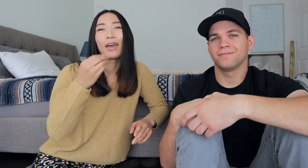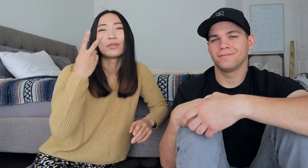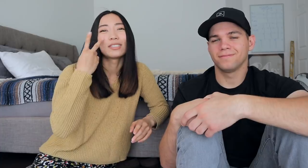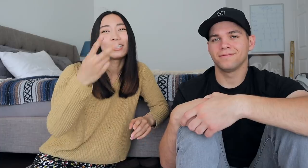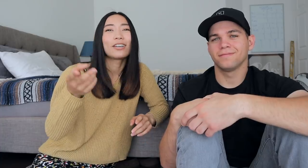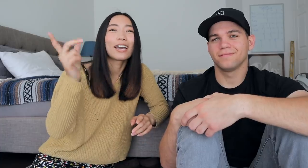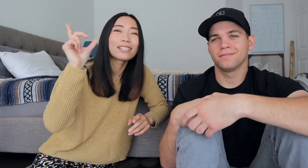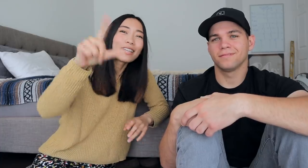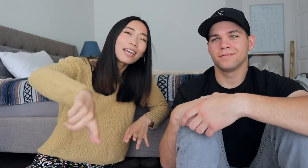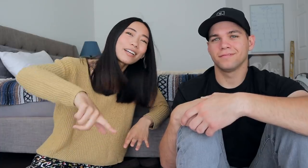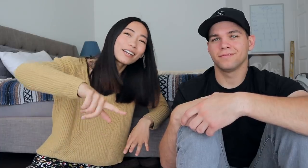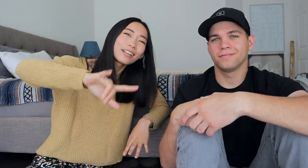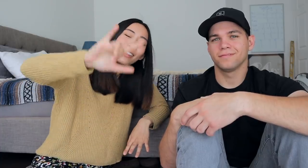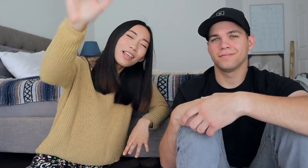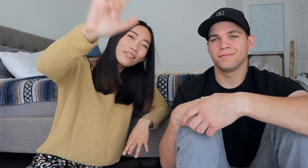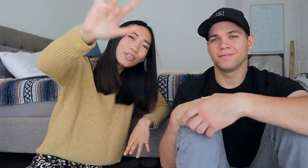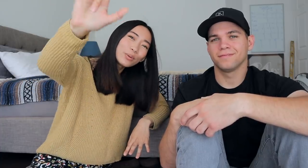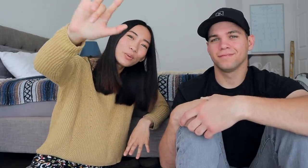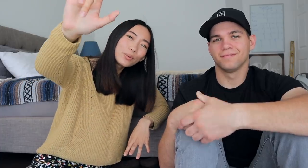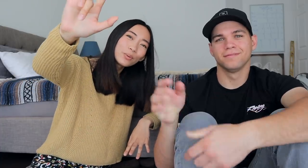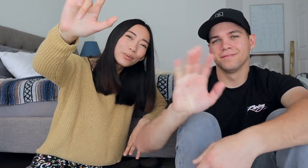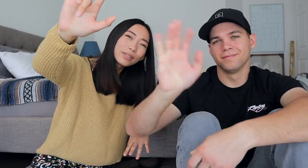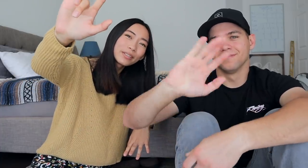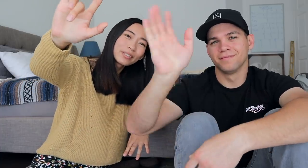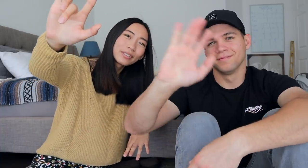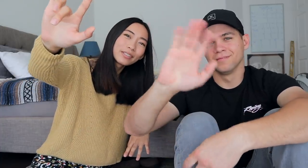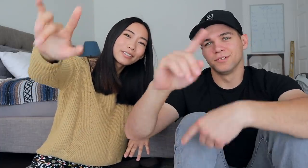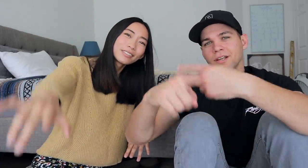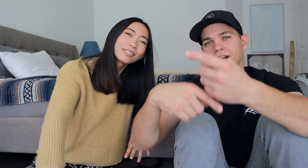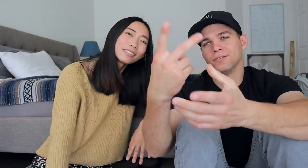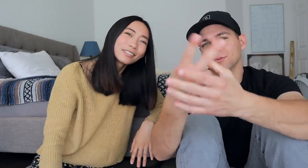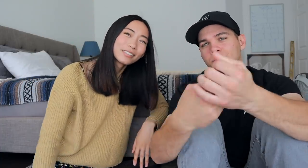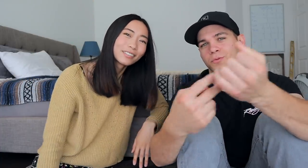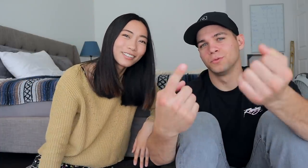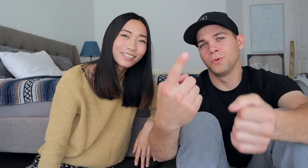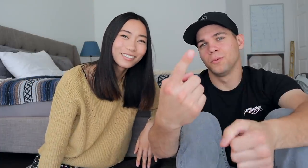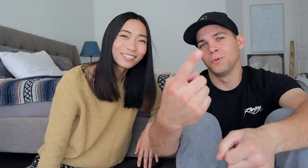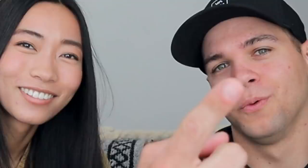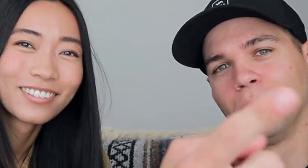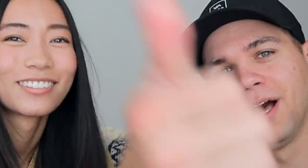and we'll see you guys later. Love you! bye. Sign Duo OUT!